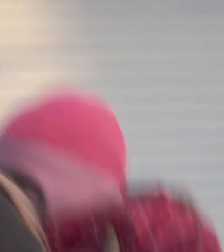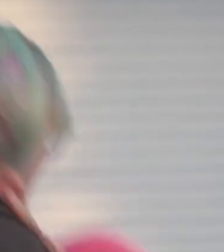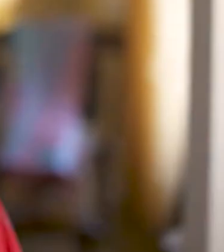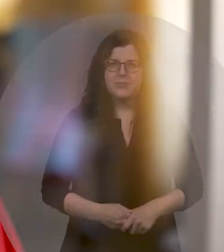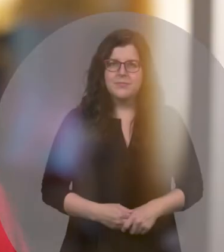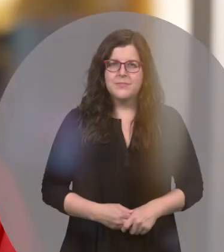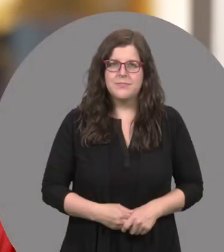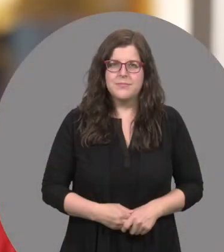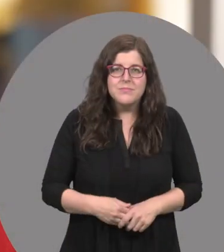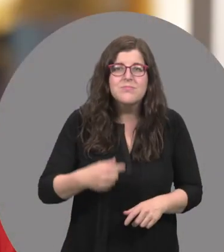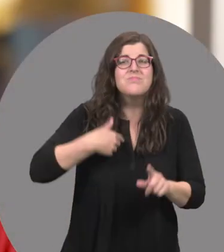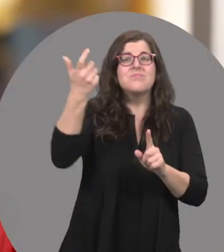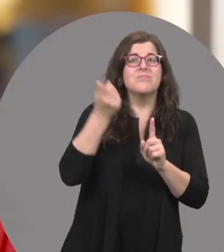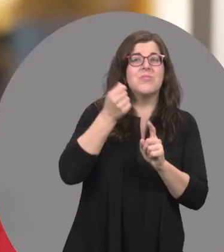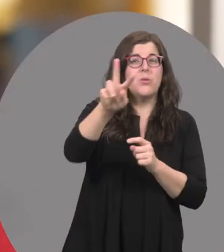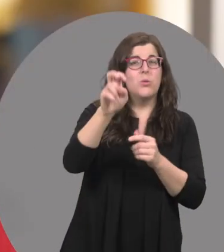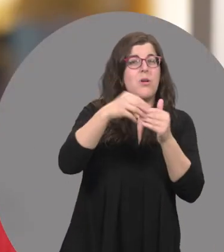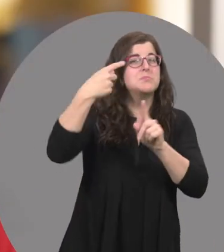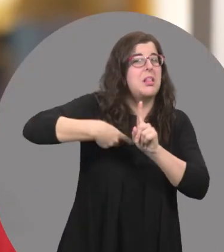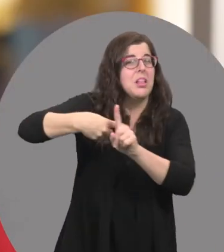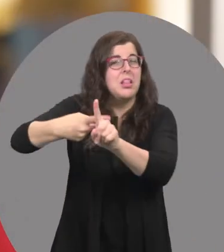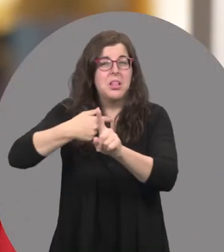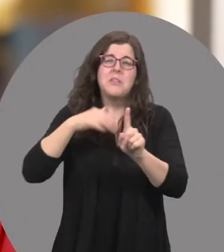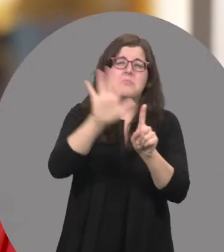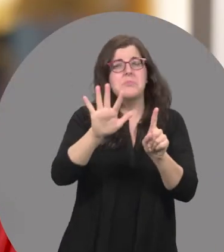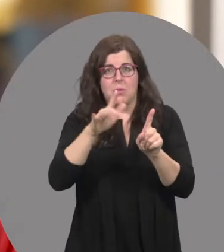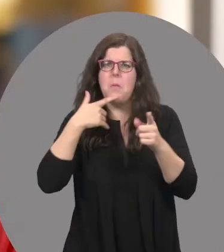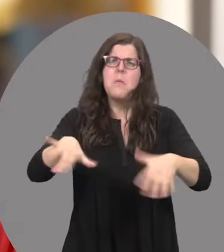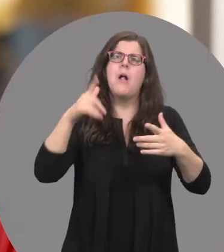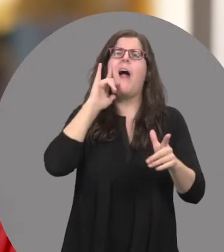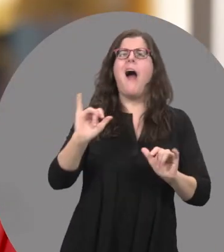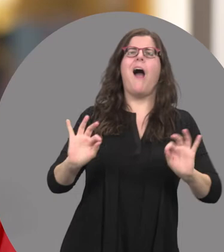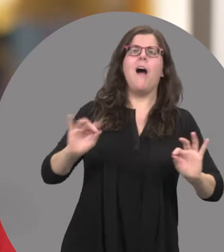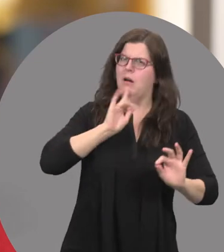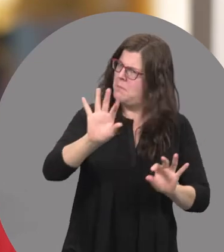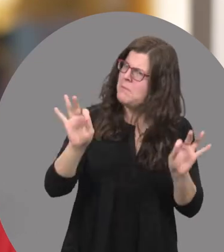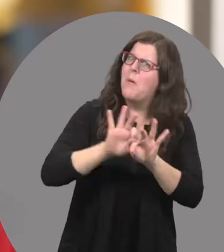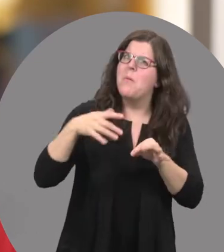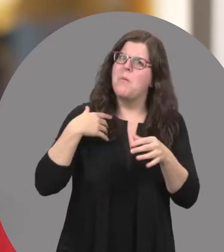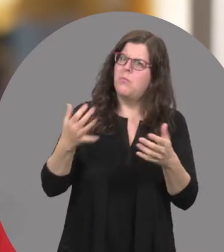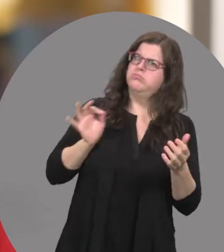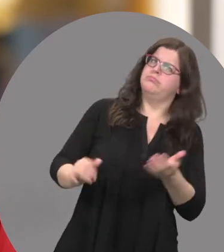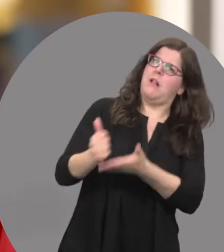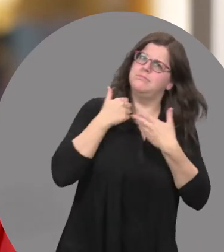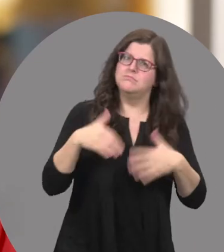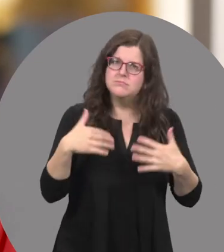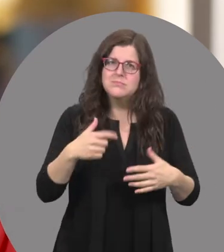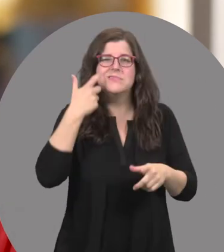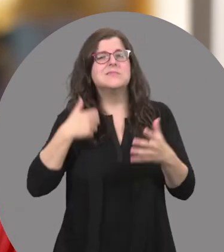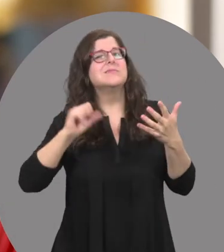I mean, $200 or whatever it is a month – doesn’t sound like a whole lot – but to us it is.